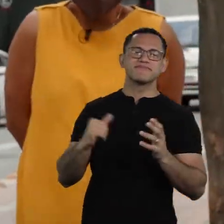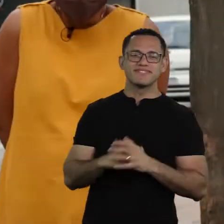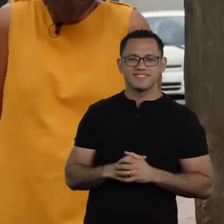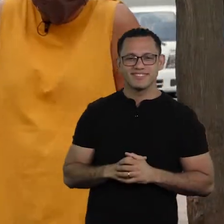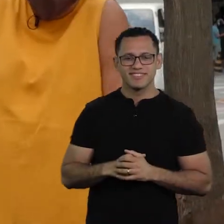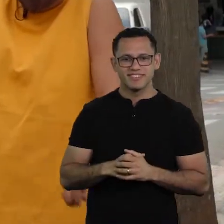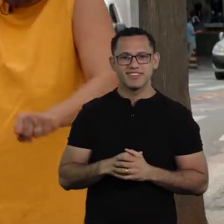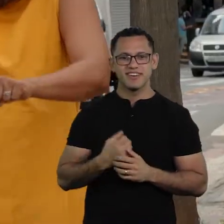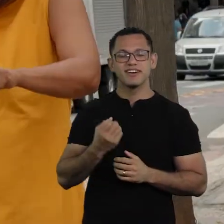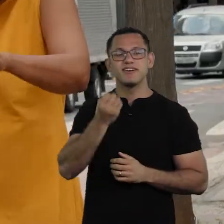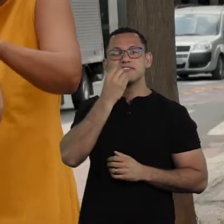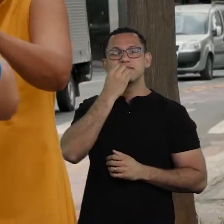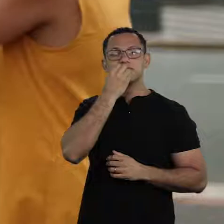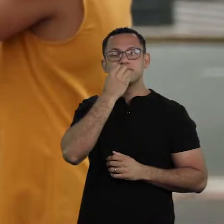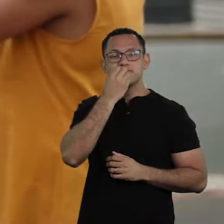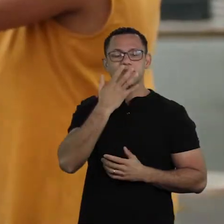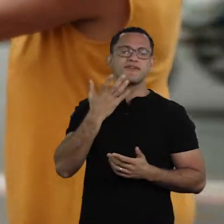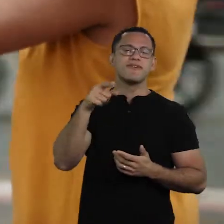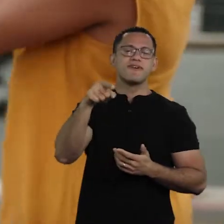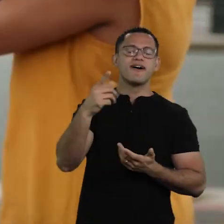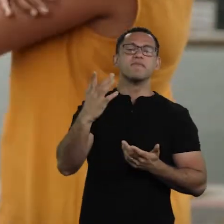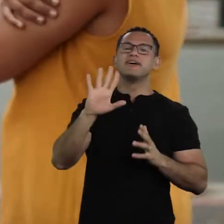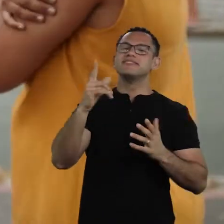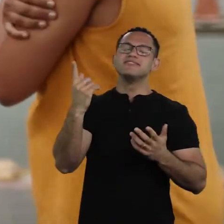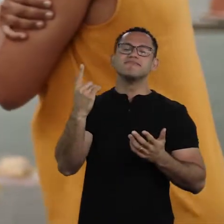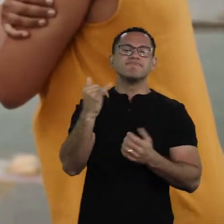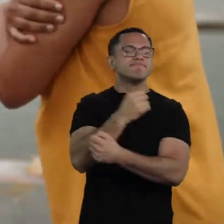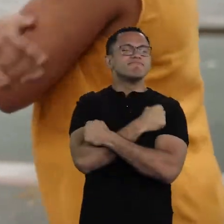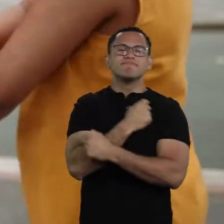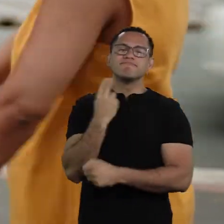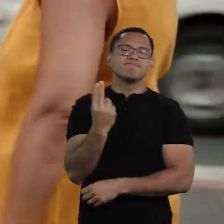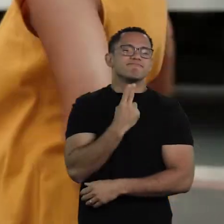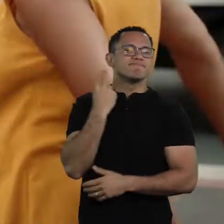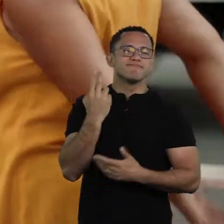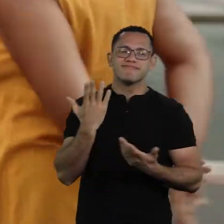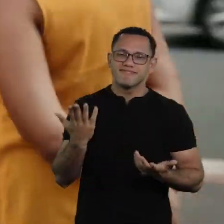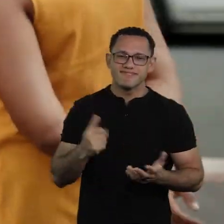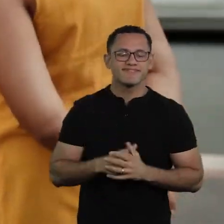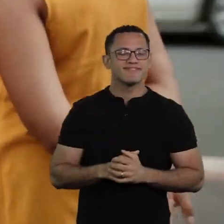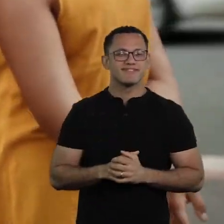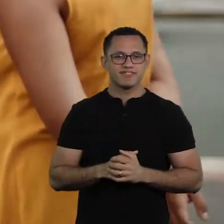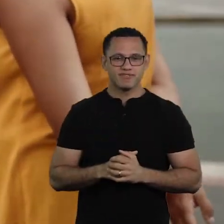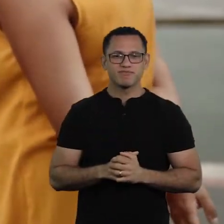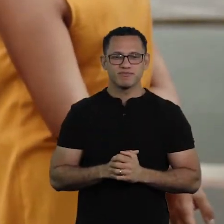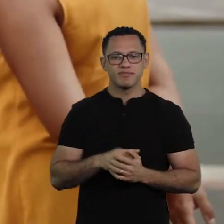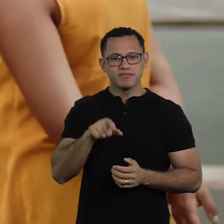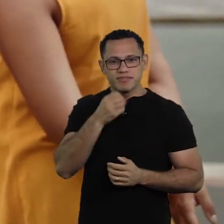Pedro, what a shame I can't give you a hug! Are you okay?